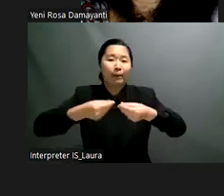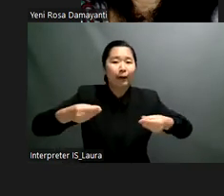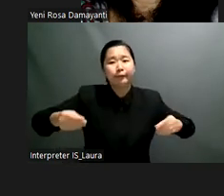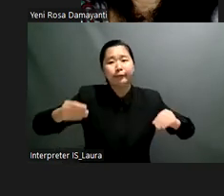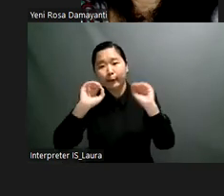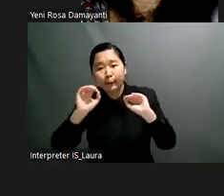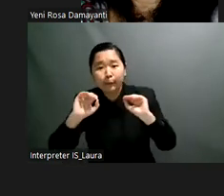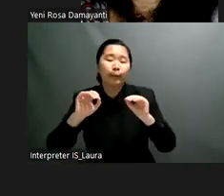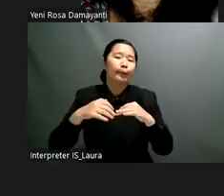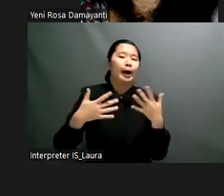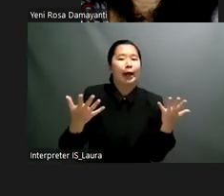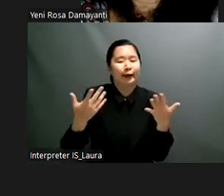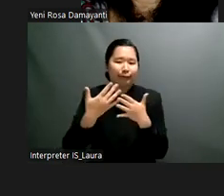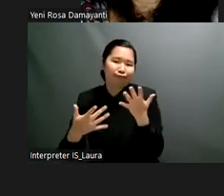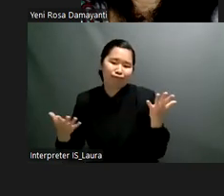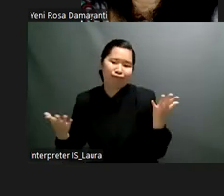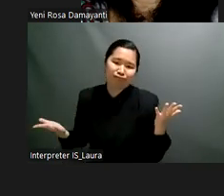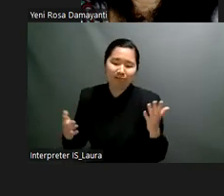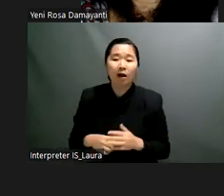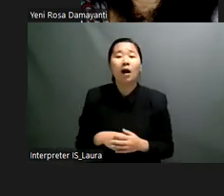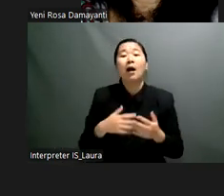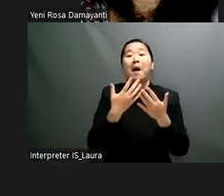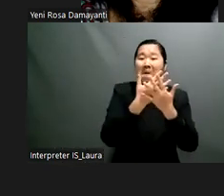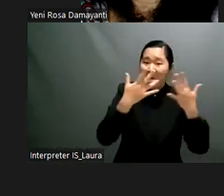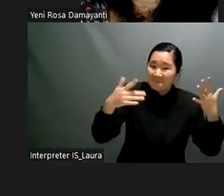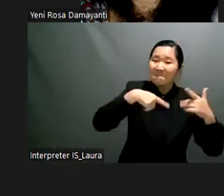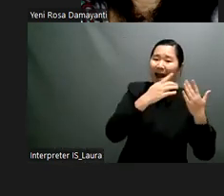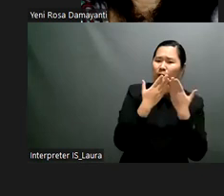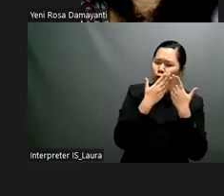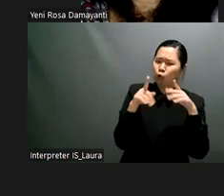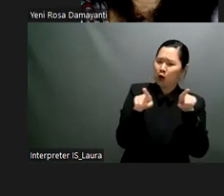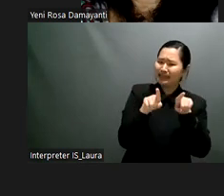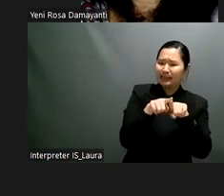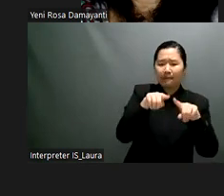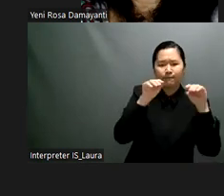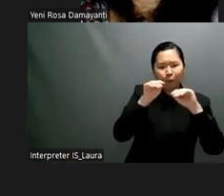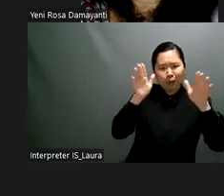in the digital classroom simply because they could not use the digital resources as they were not